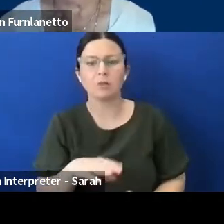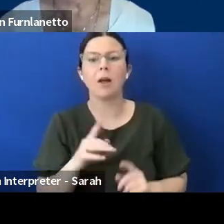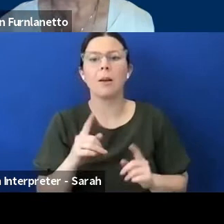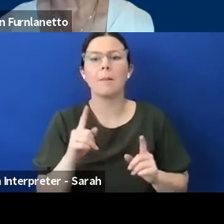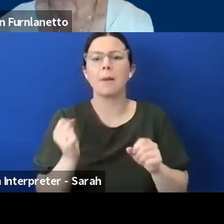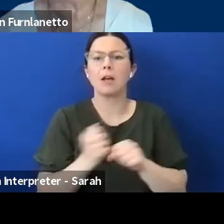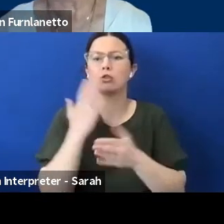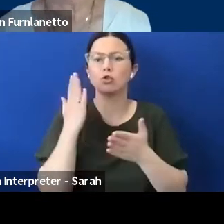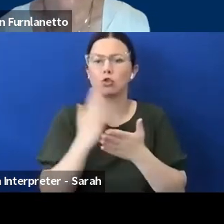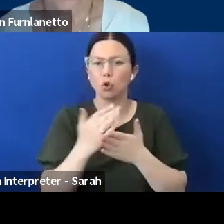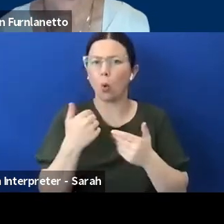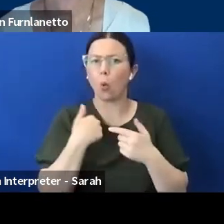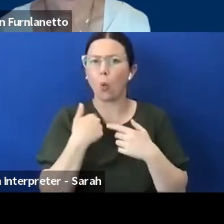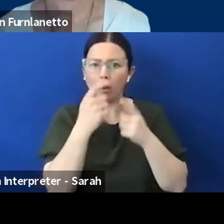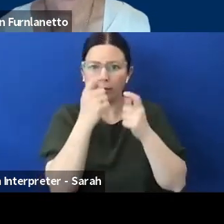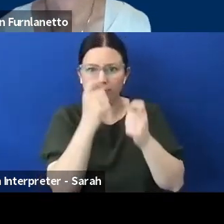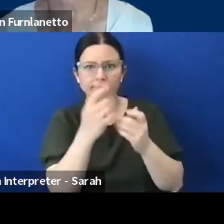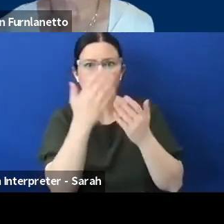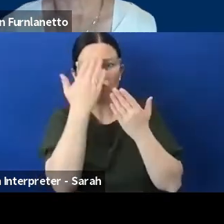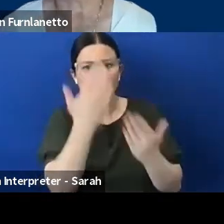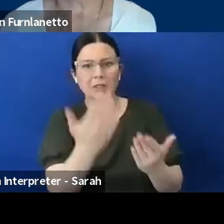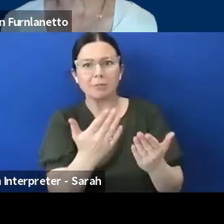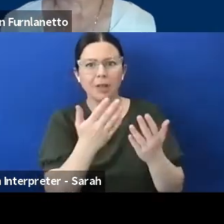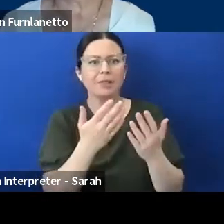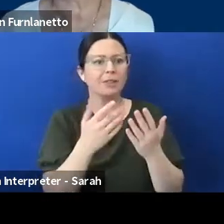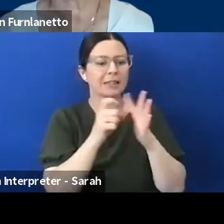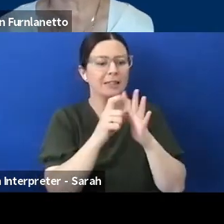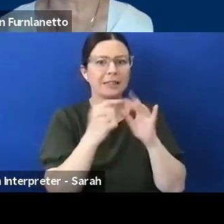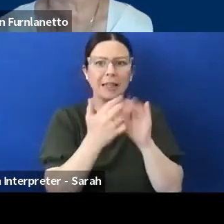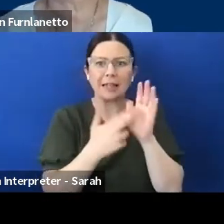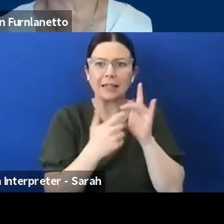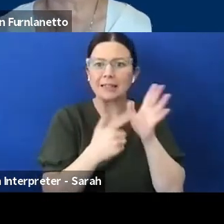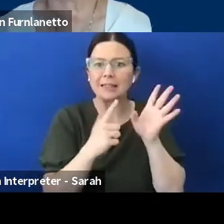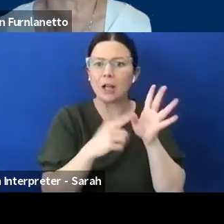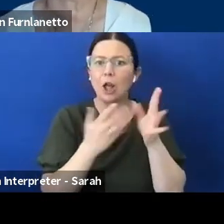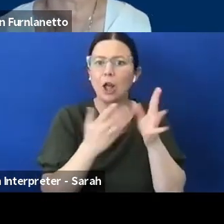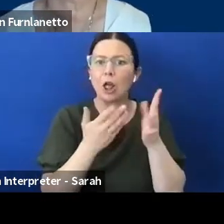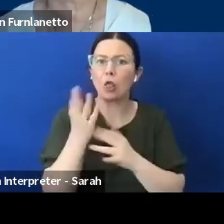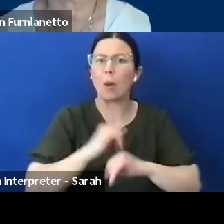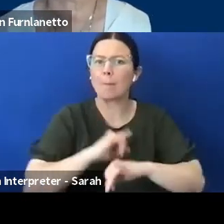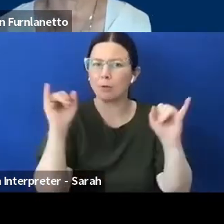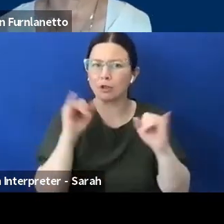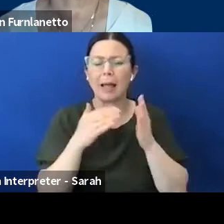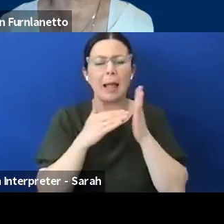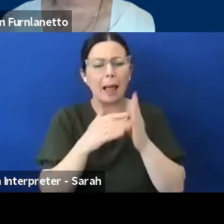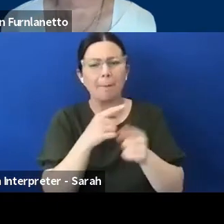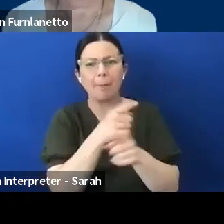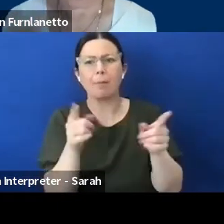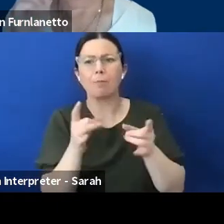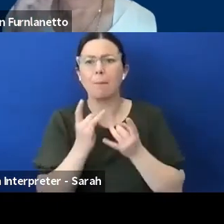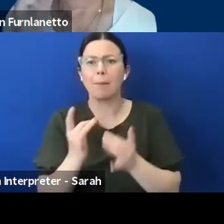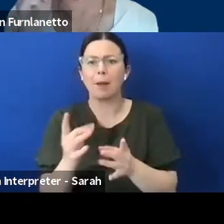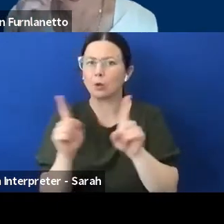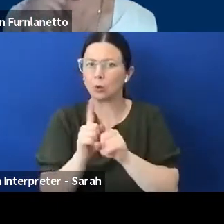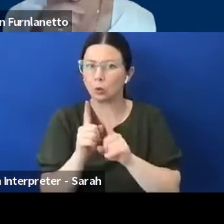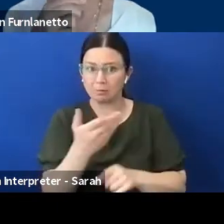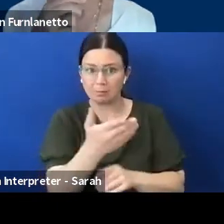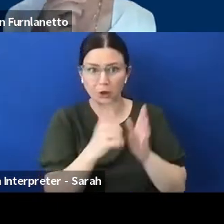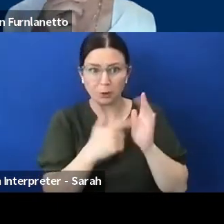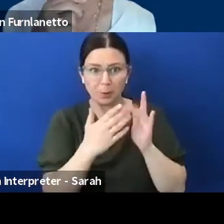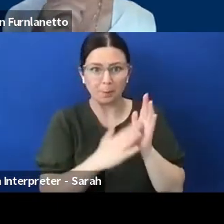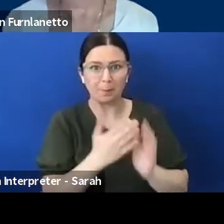with respect and dignity in emergencies and help people prepare. Your thoughts jim. JIM: Well perhaps not